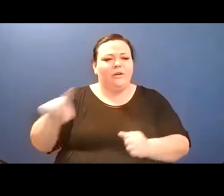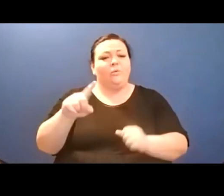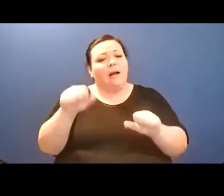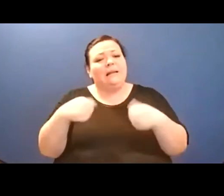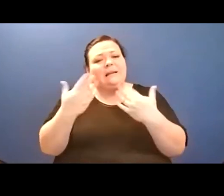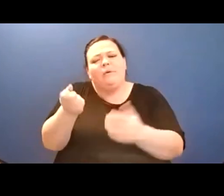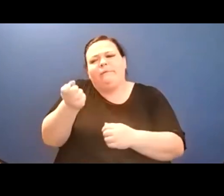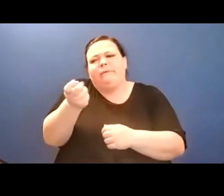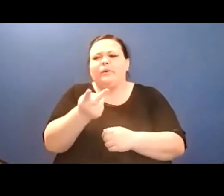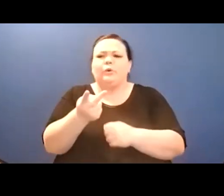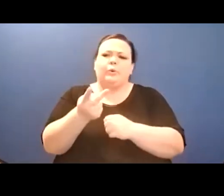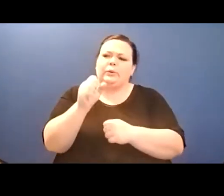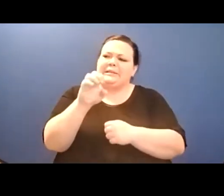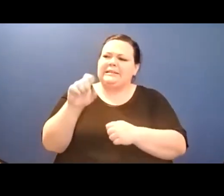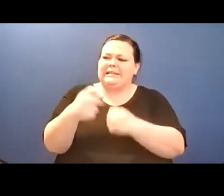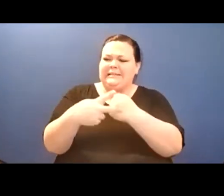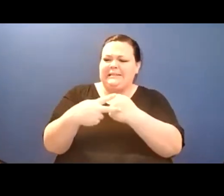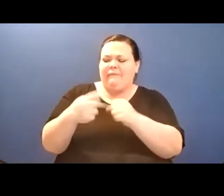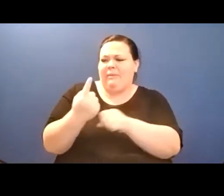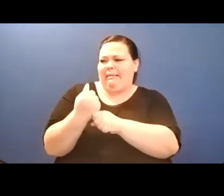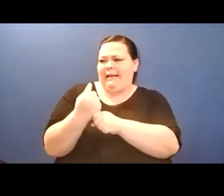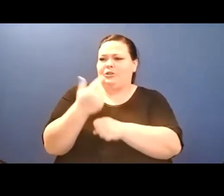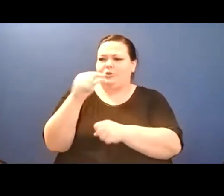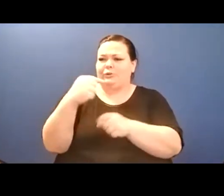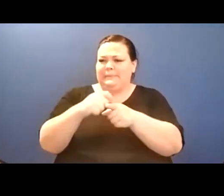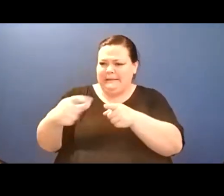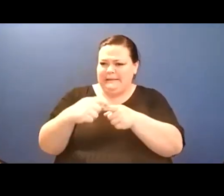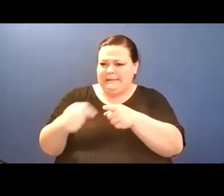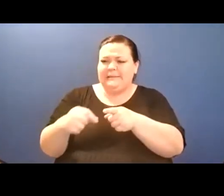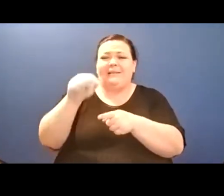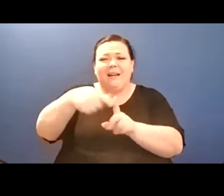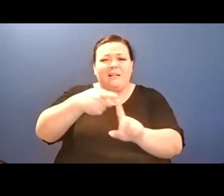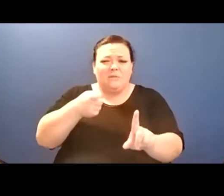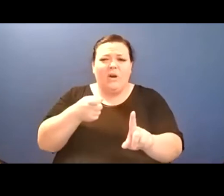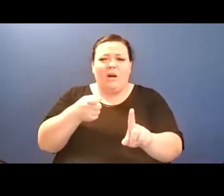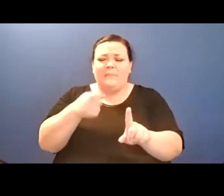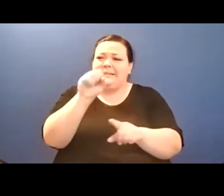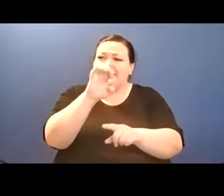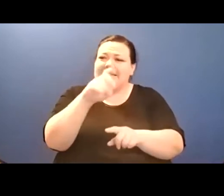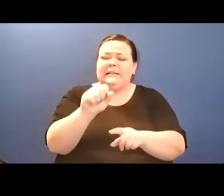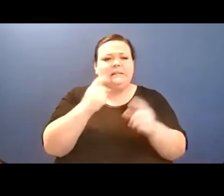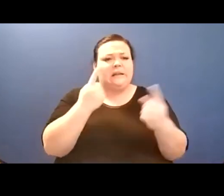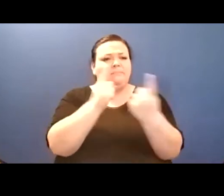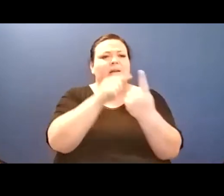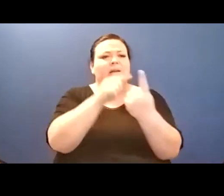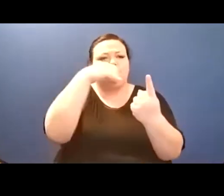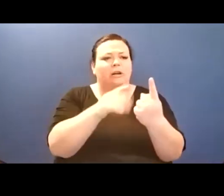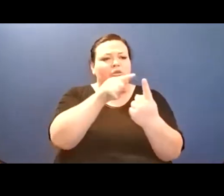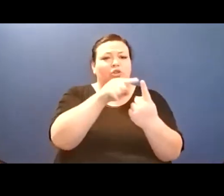I love that, um, connection of of seeds, um, okay our next poet is Molly Sroges.